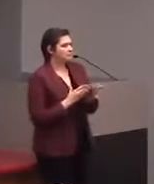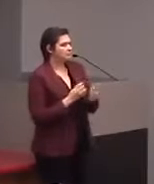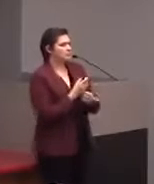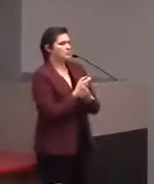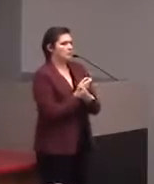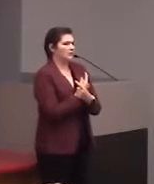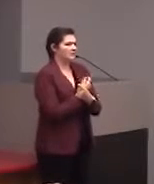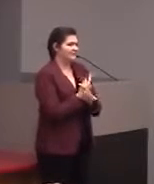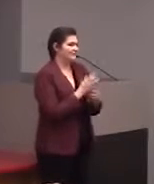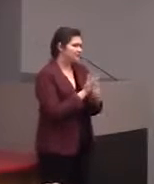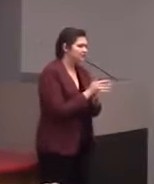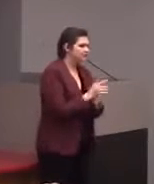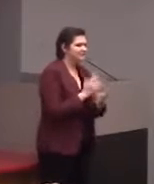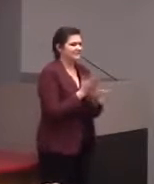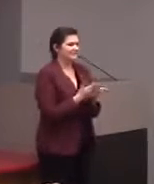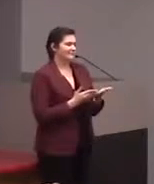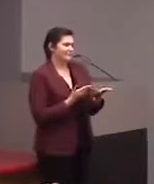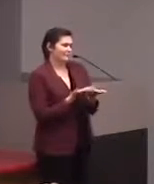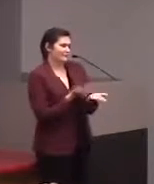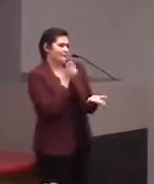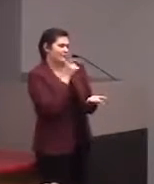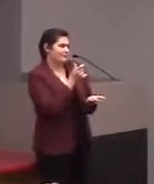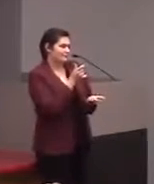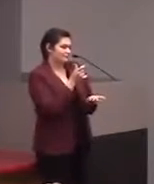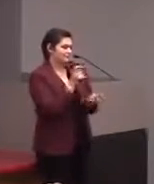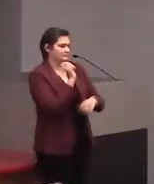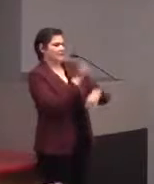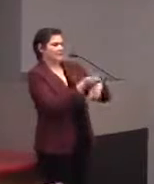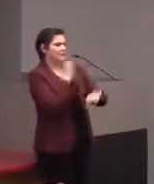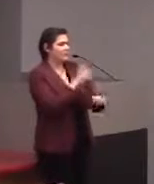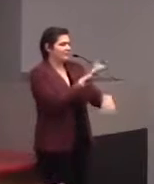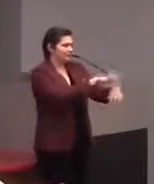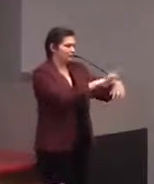not designed with touch in mind.